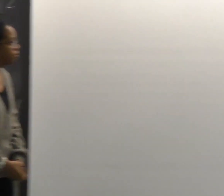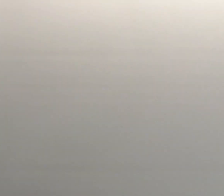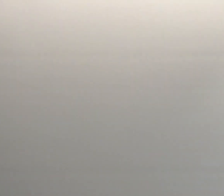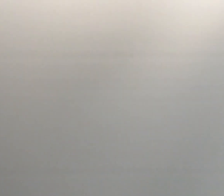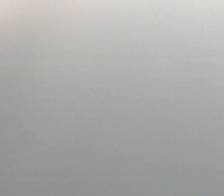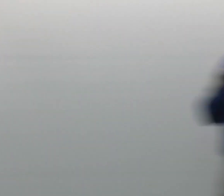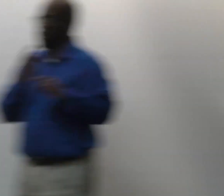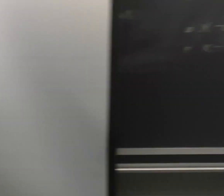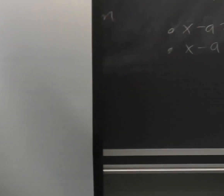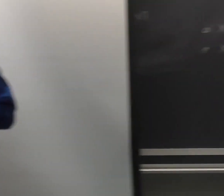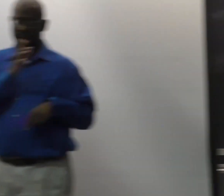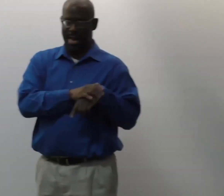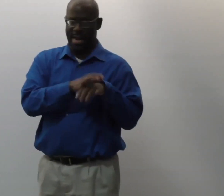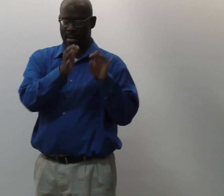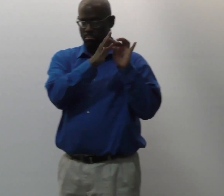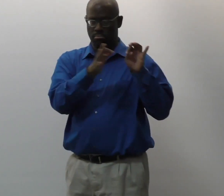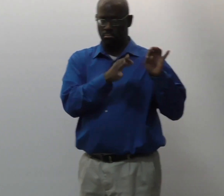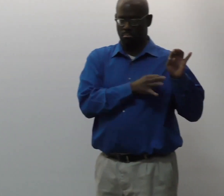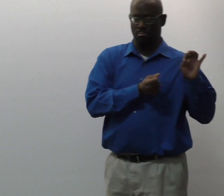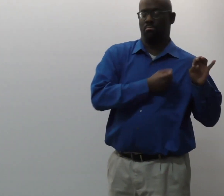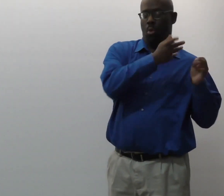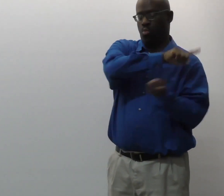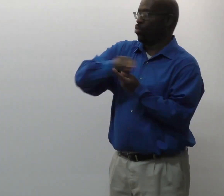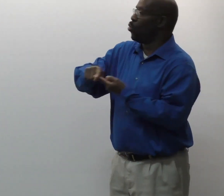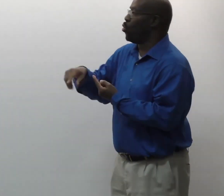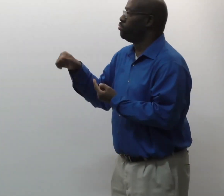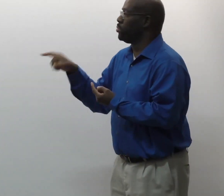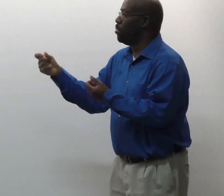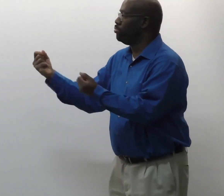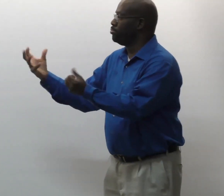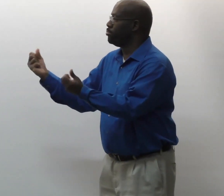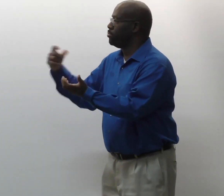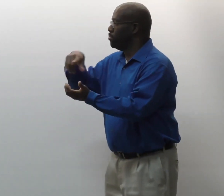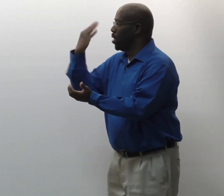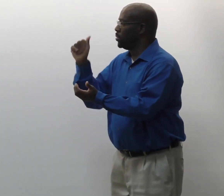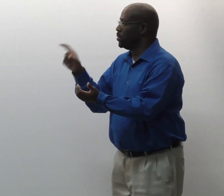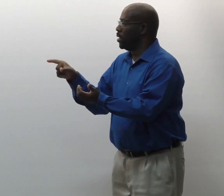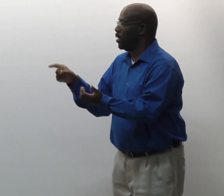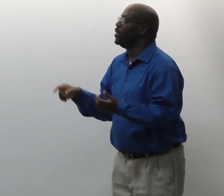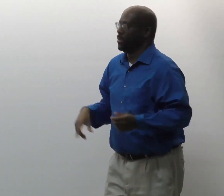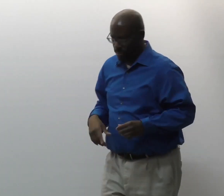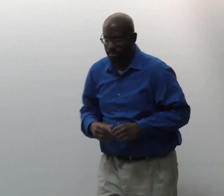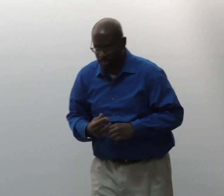The question is, how I did the translation from the English text to Black ASL? Is that your question?